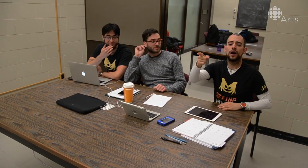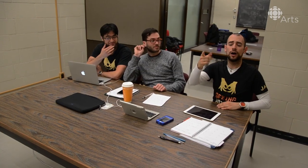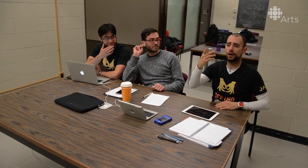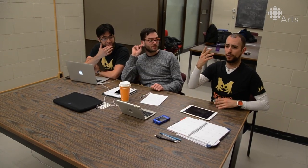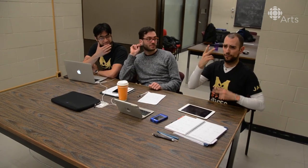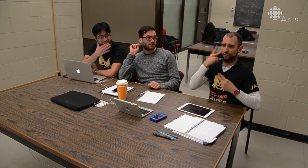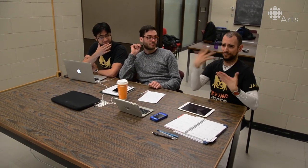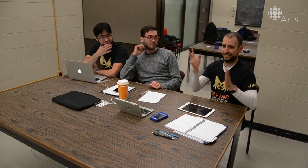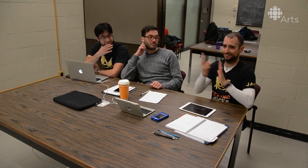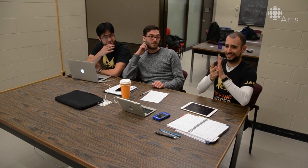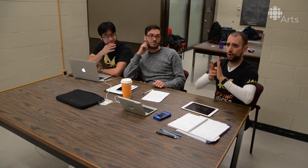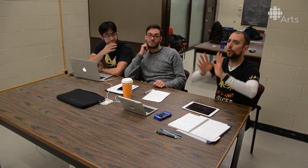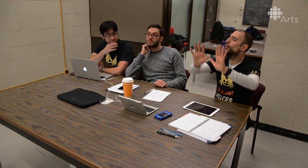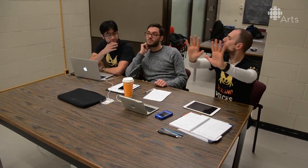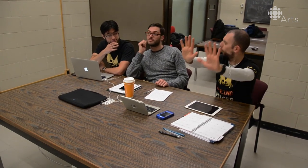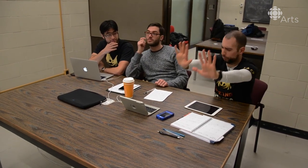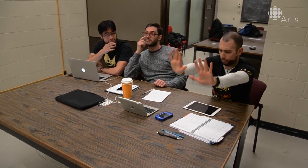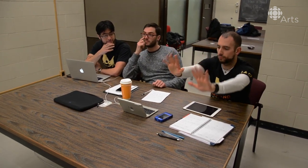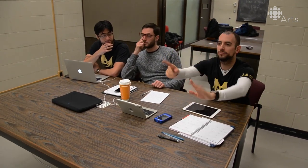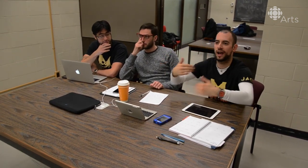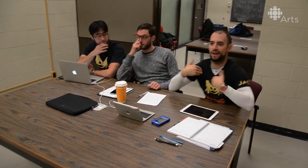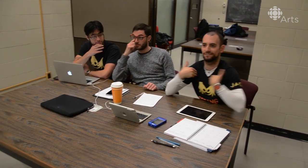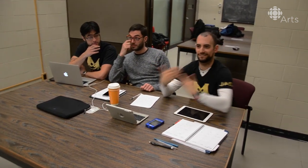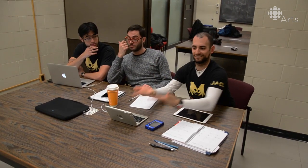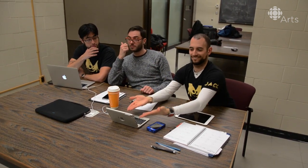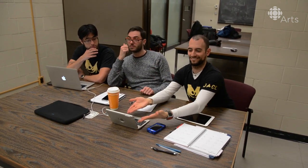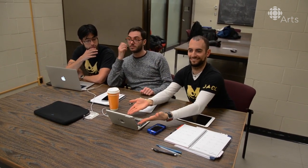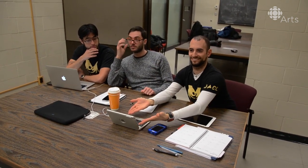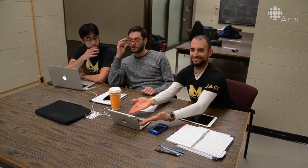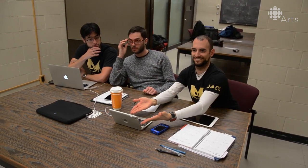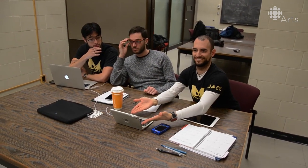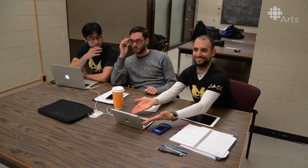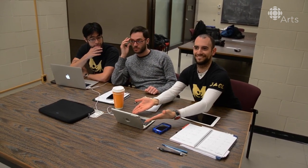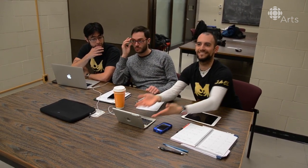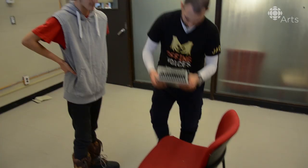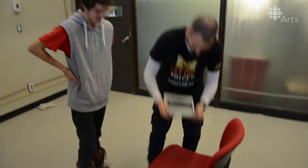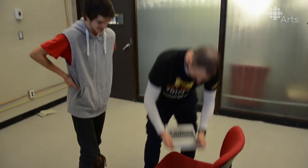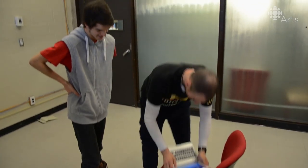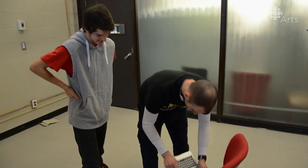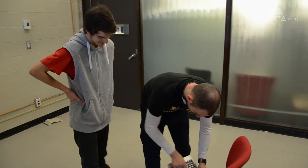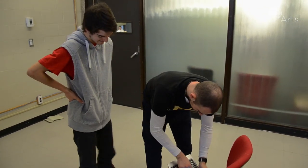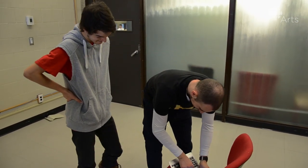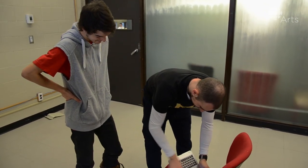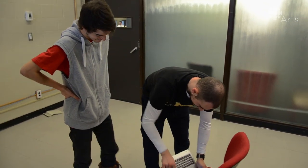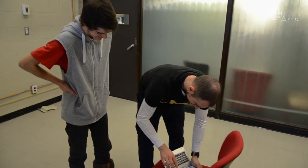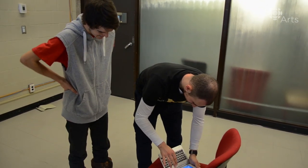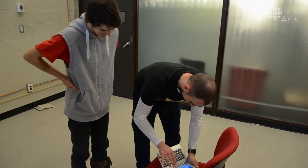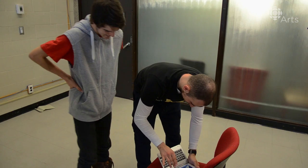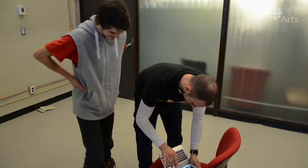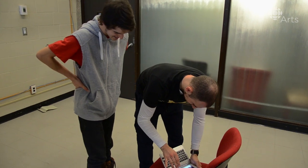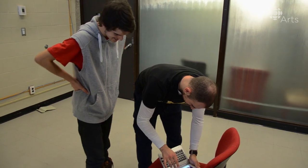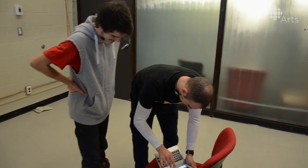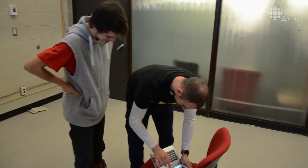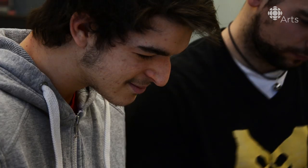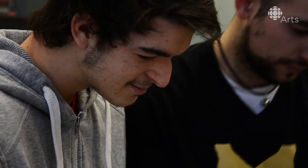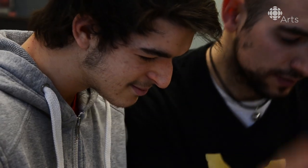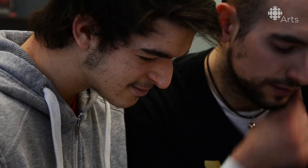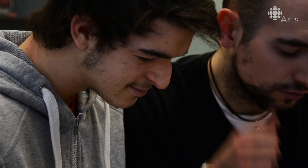[Jack] Do you need the video? Oh! Don't worry, I have it right here! [Aselin] English is not the first language for a lot of Deaf people.